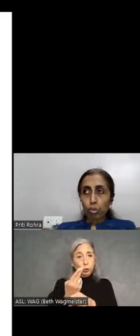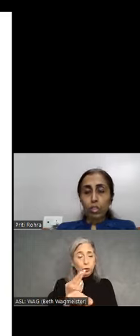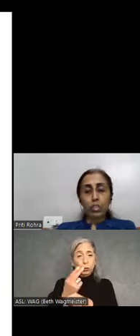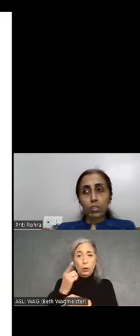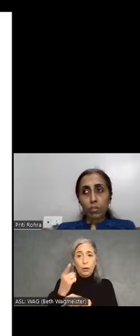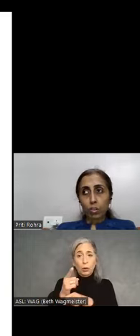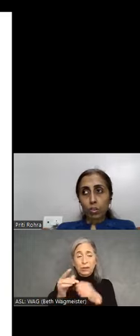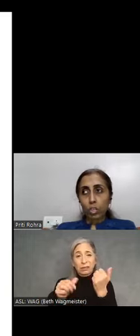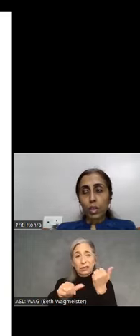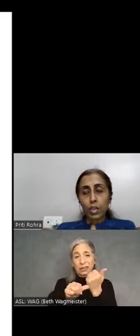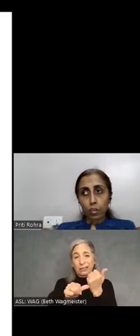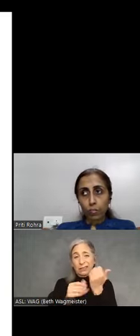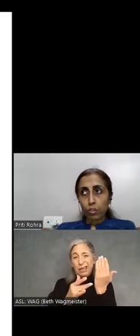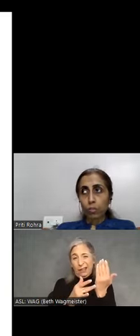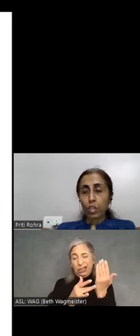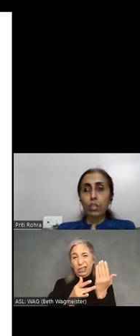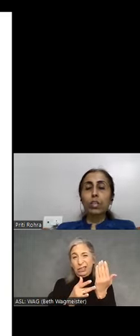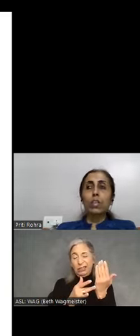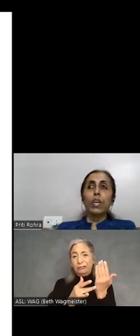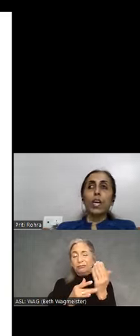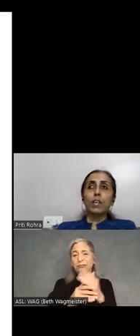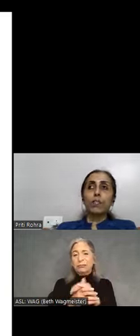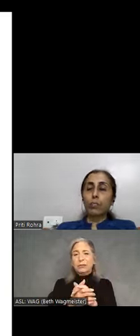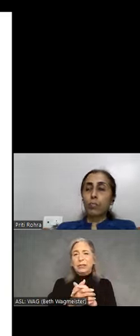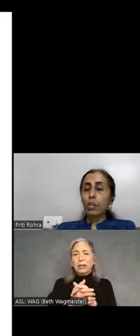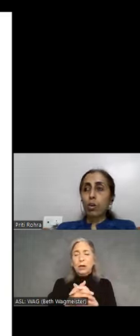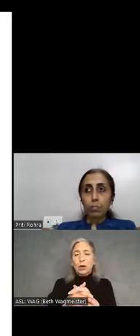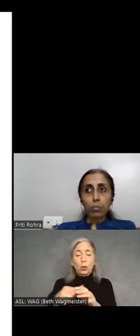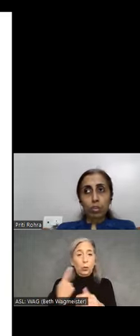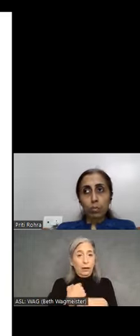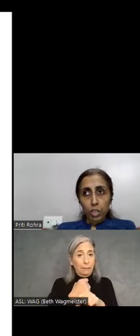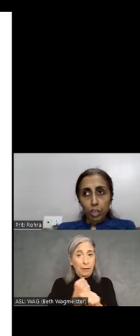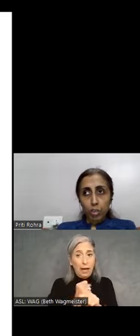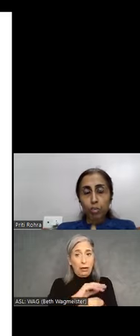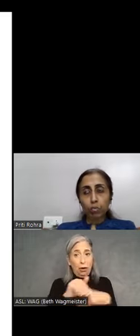assistive technology at our office location. And we have made all the possible measures to